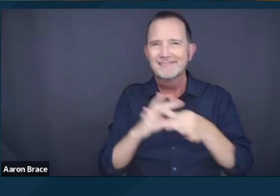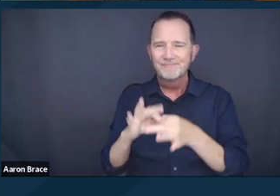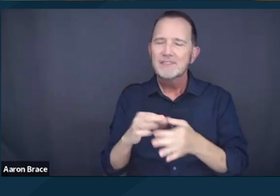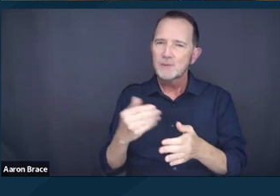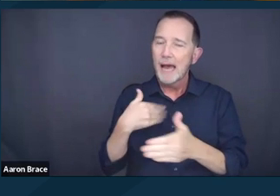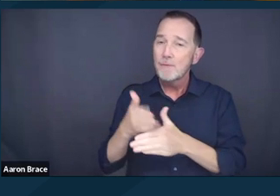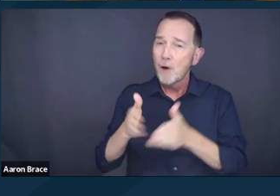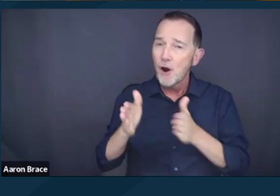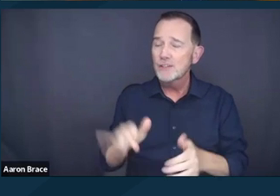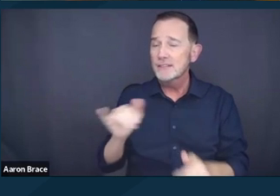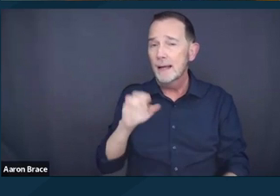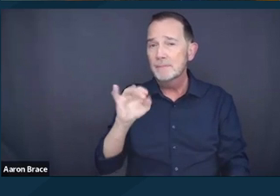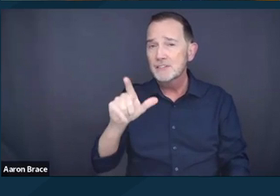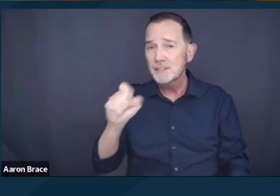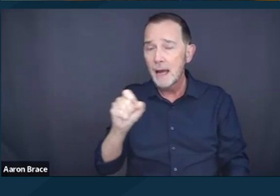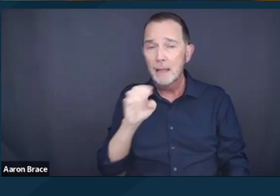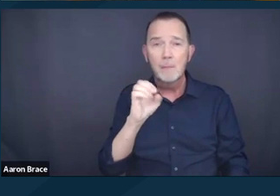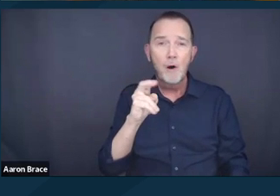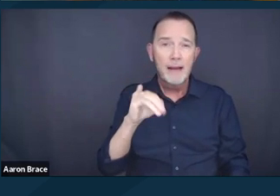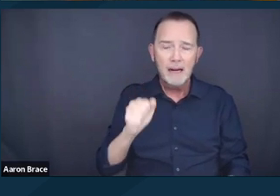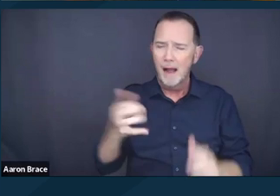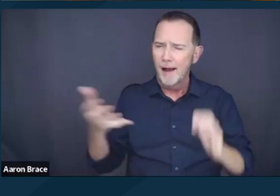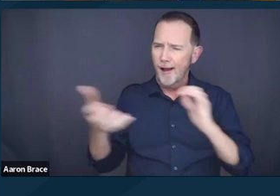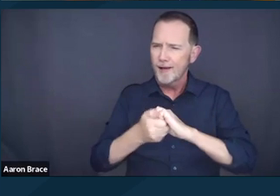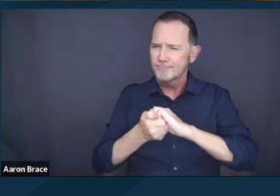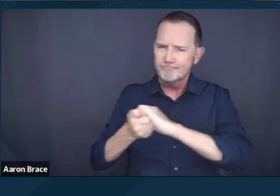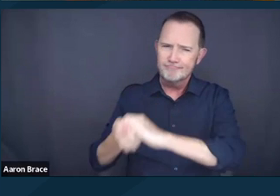and many, many others in our movement right now and right here,